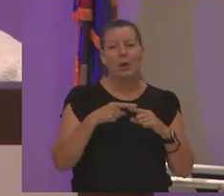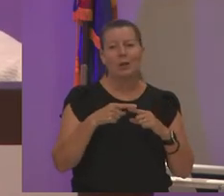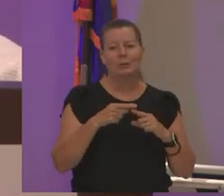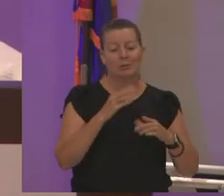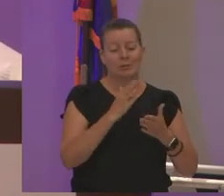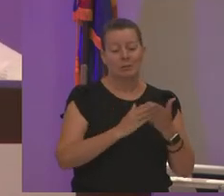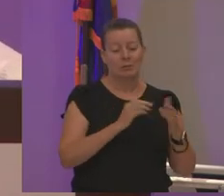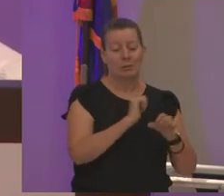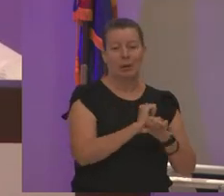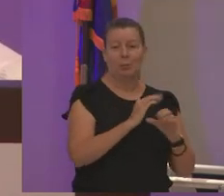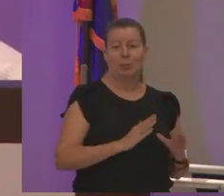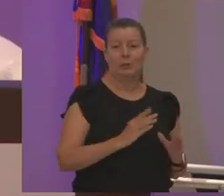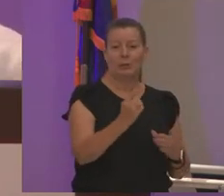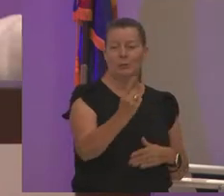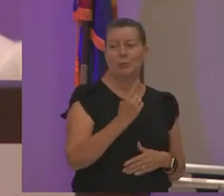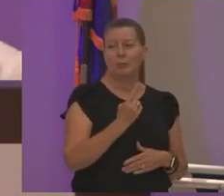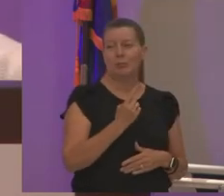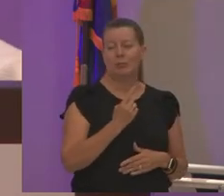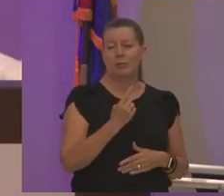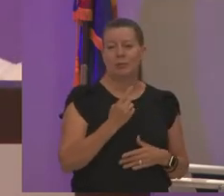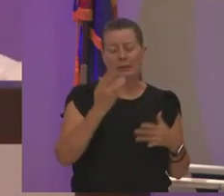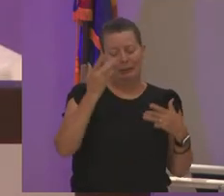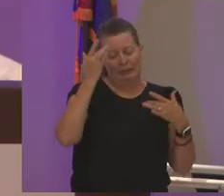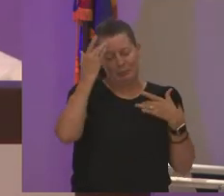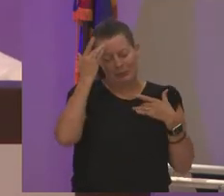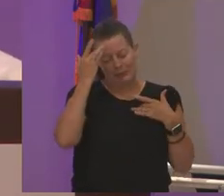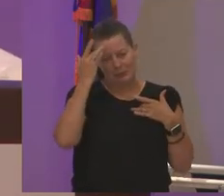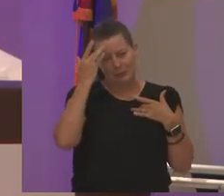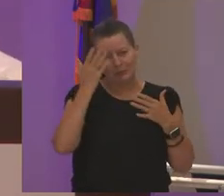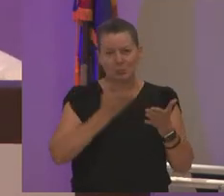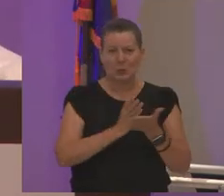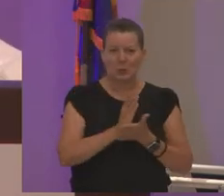come up to me and say you know i'm sick today is it okay if i work from home